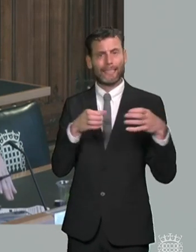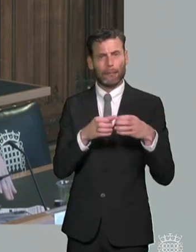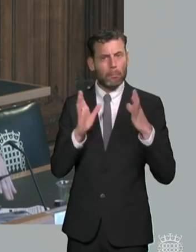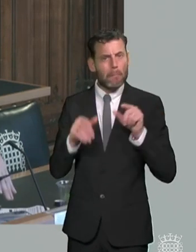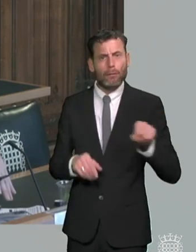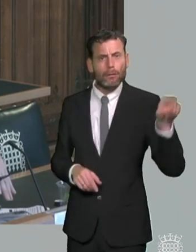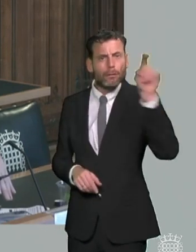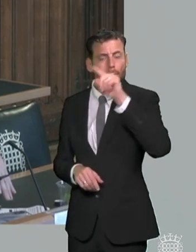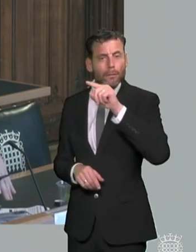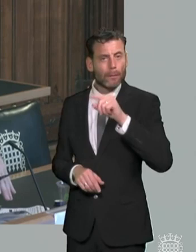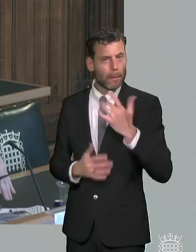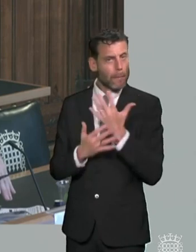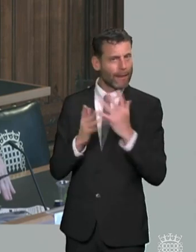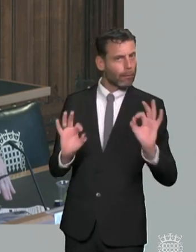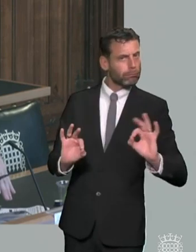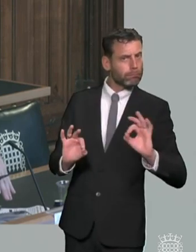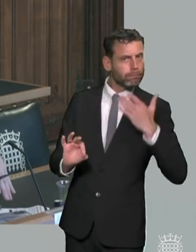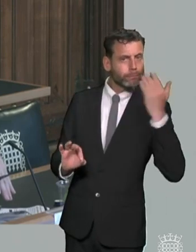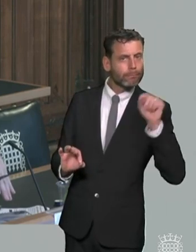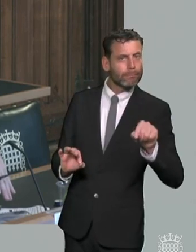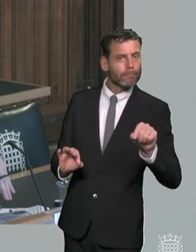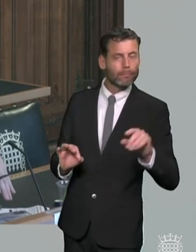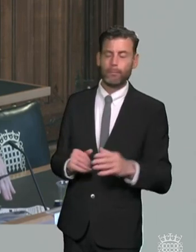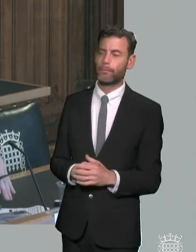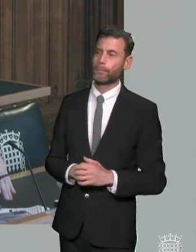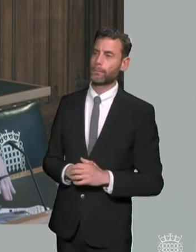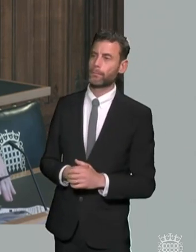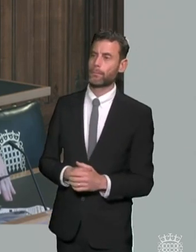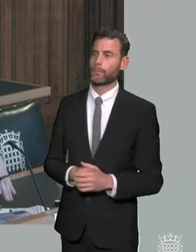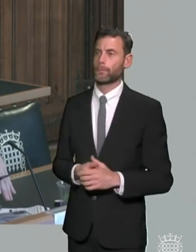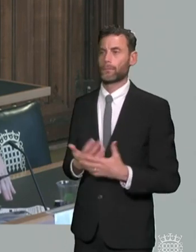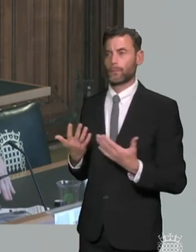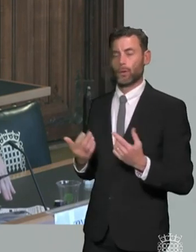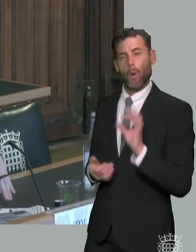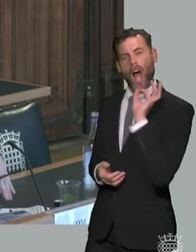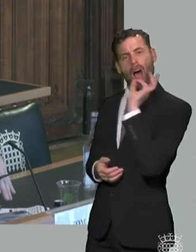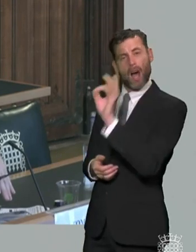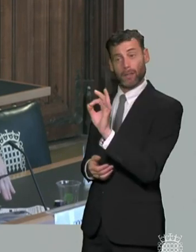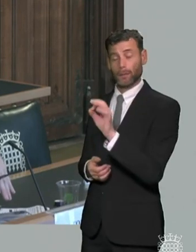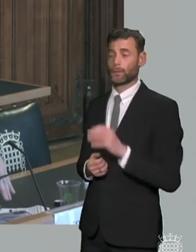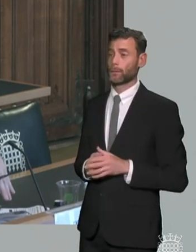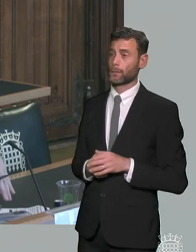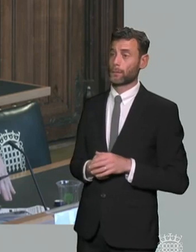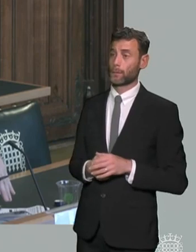uh secondly um do you know how much of an issue do you think is the lack of funding